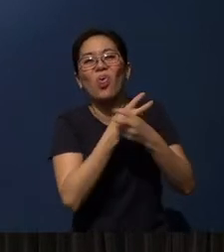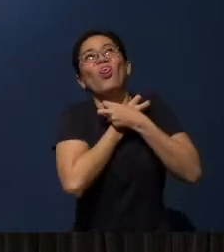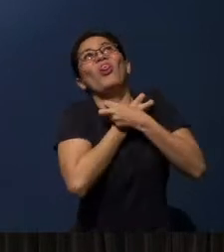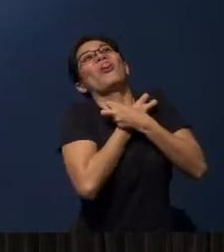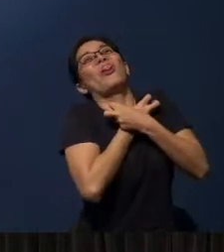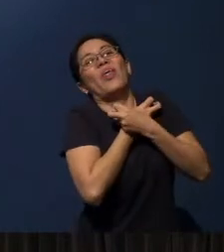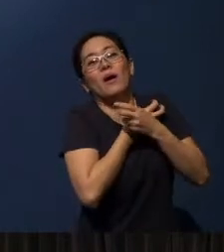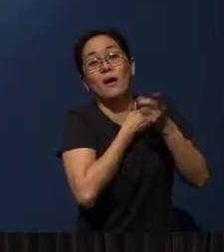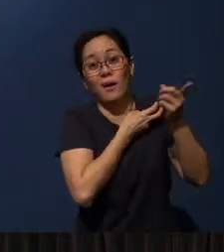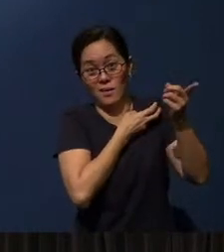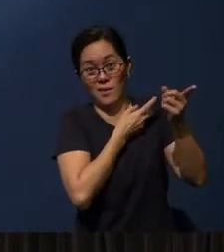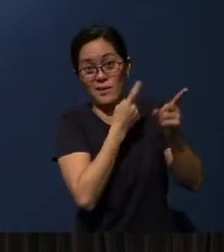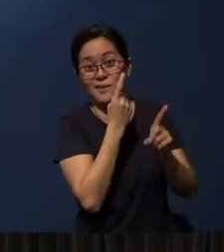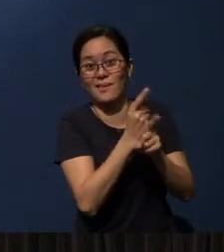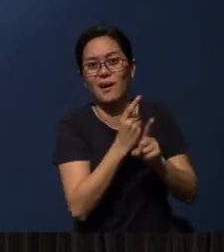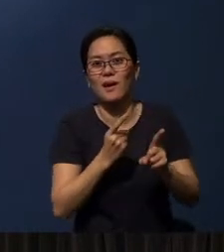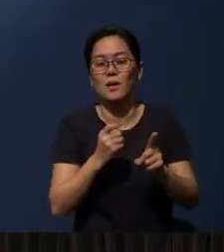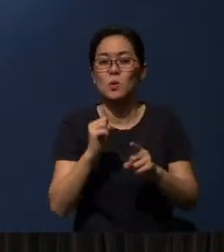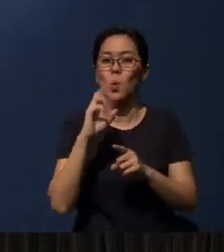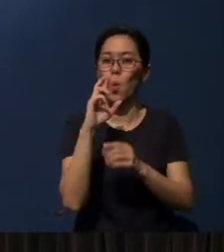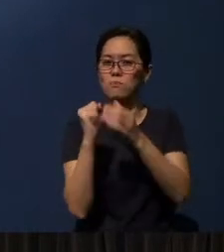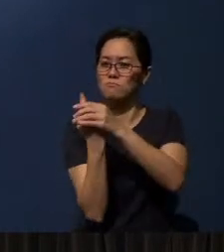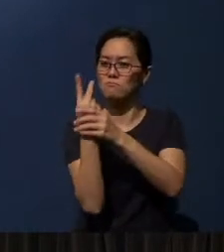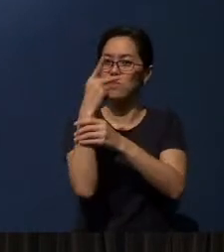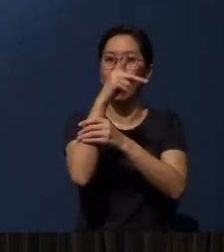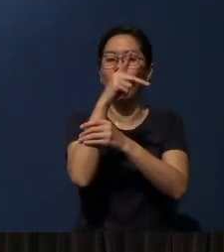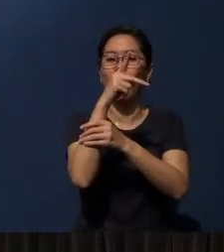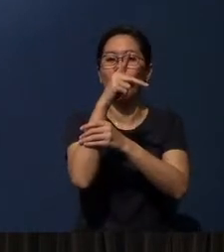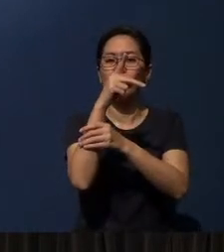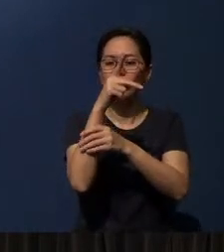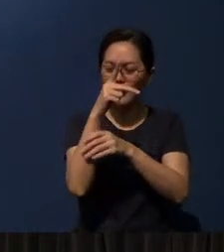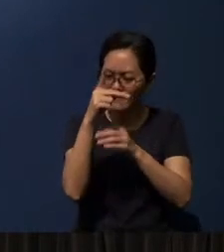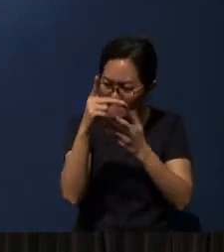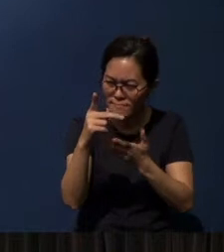Or a plant. You know, you have to take care of the plant.